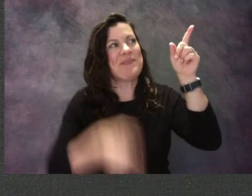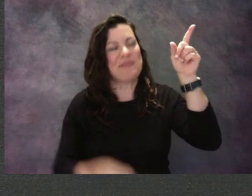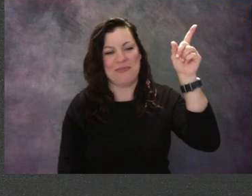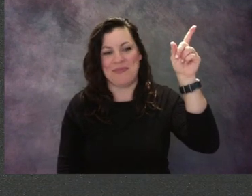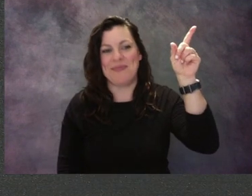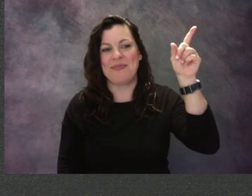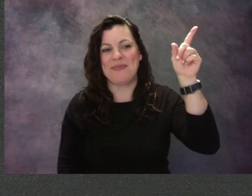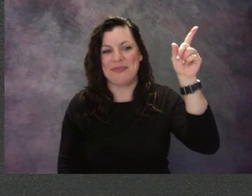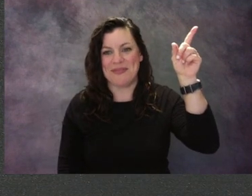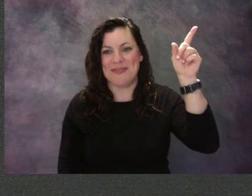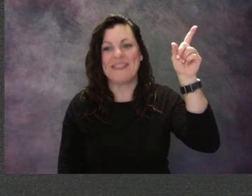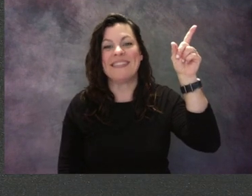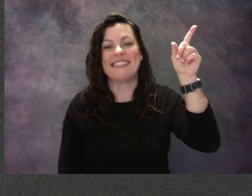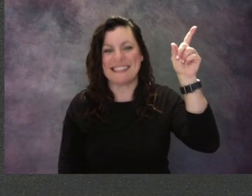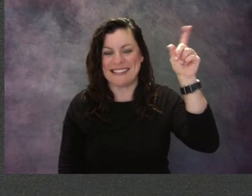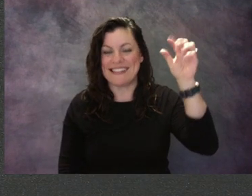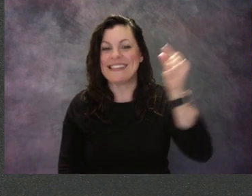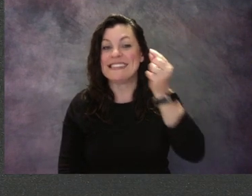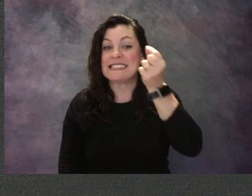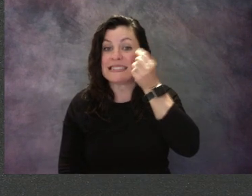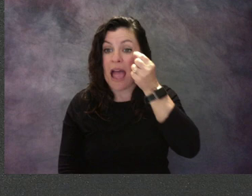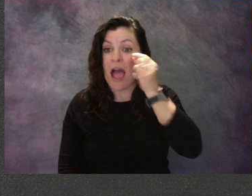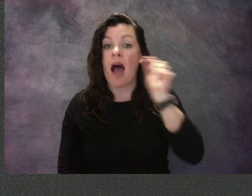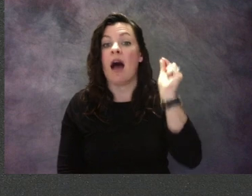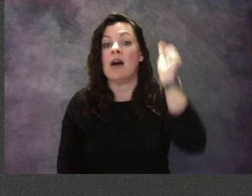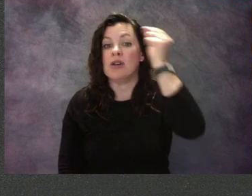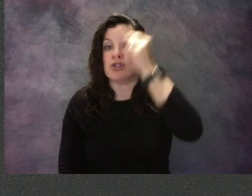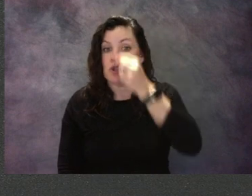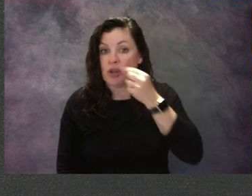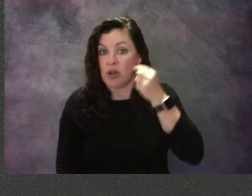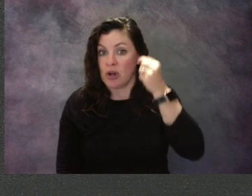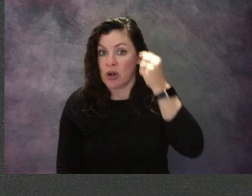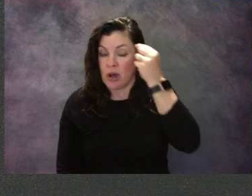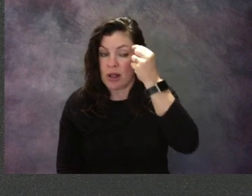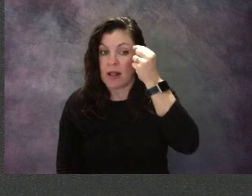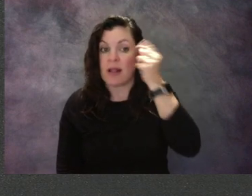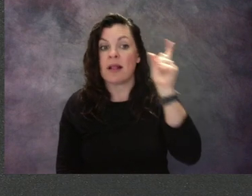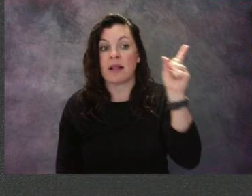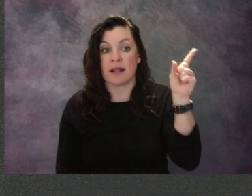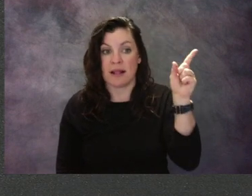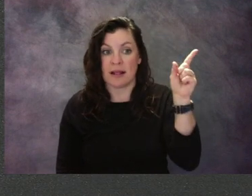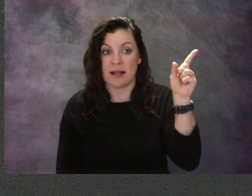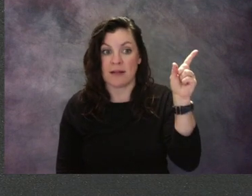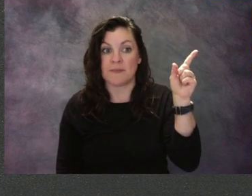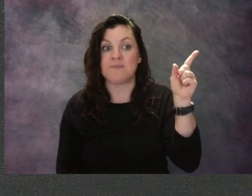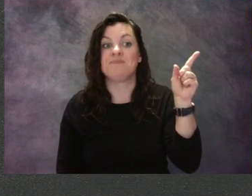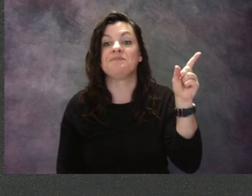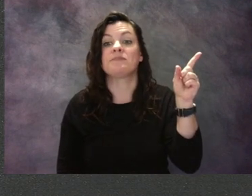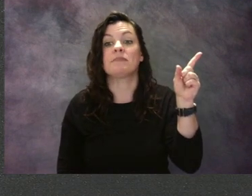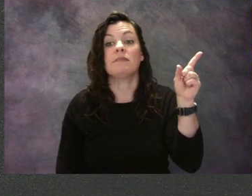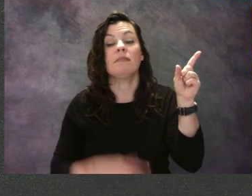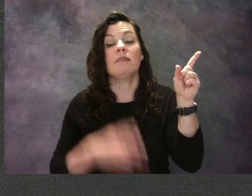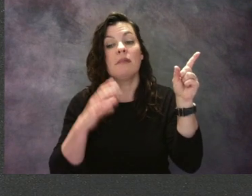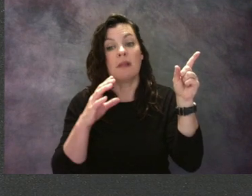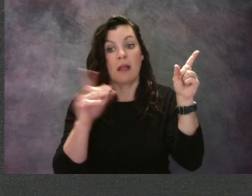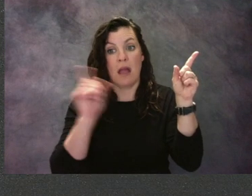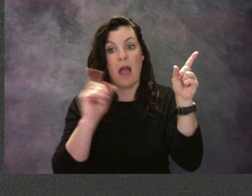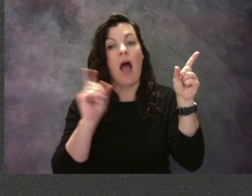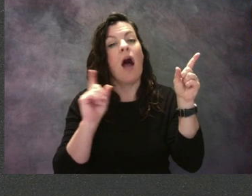You can draw a little circle around it if you want. Now those toucans, they had a little white patch